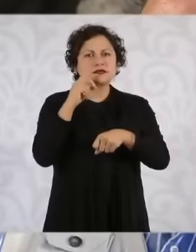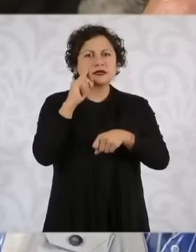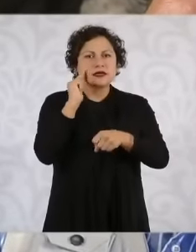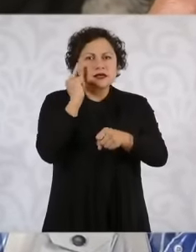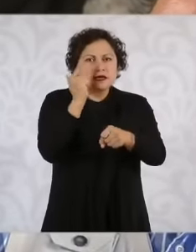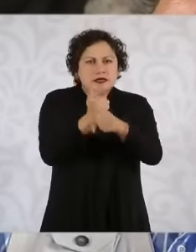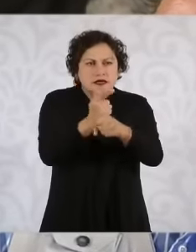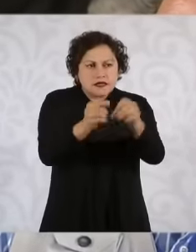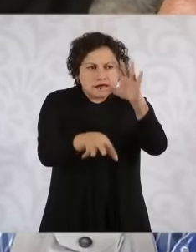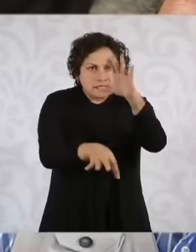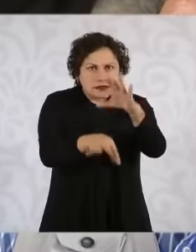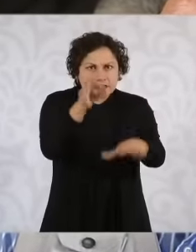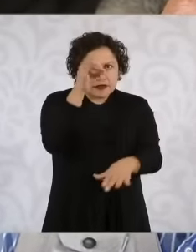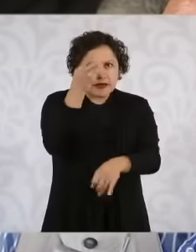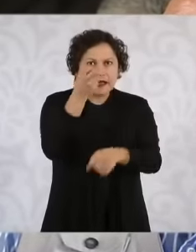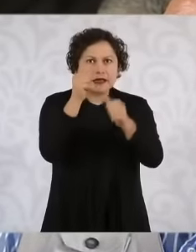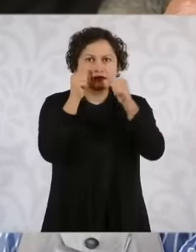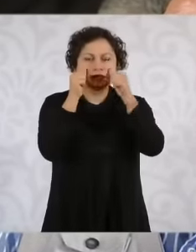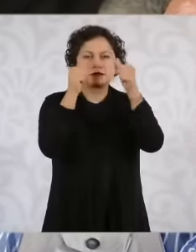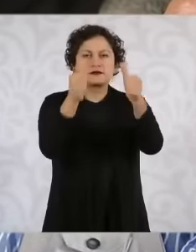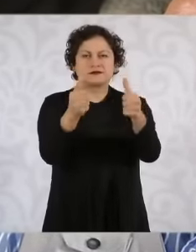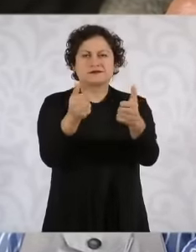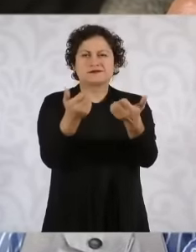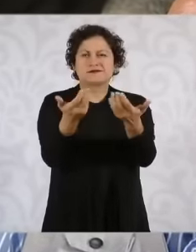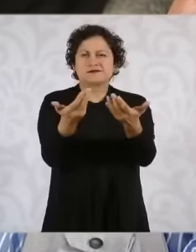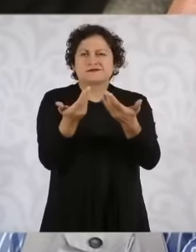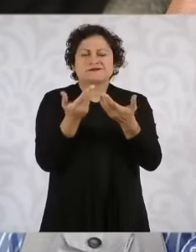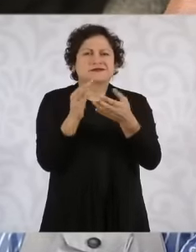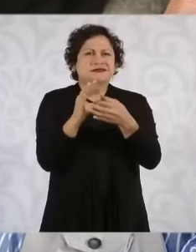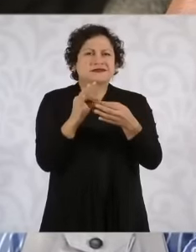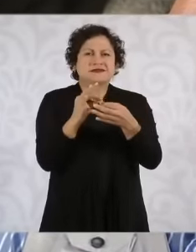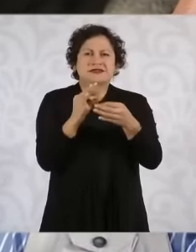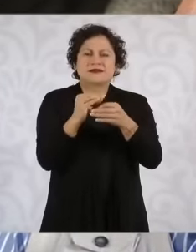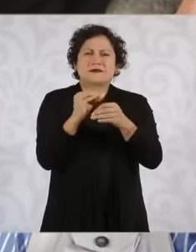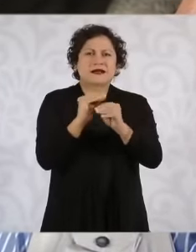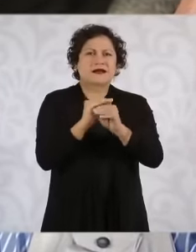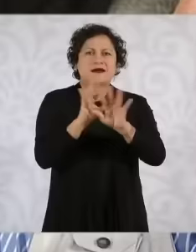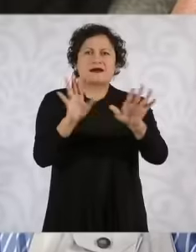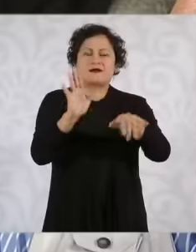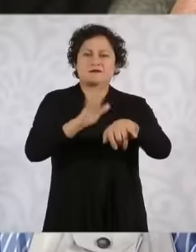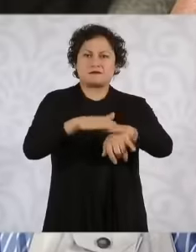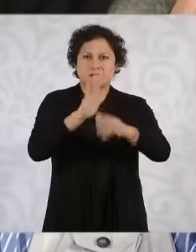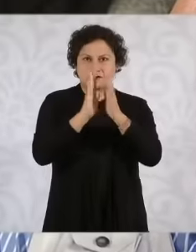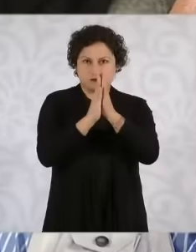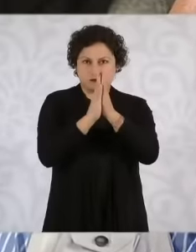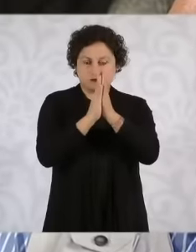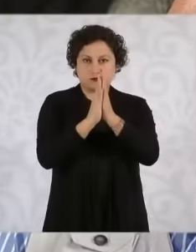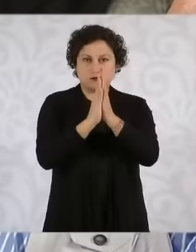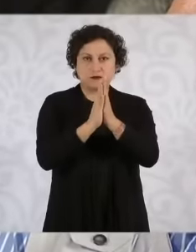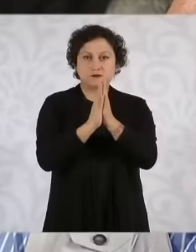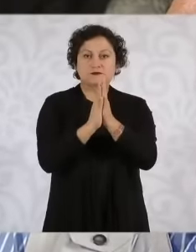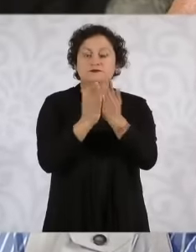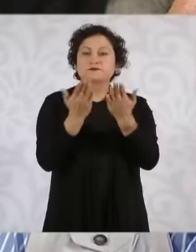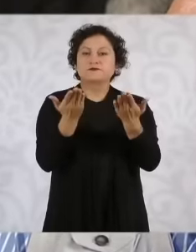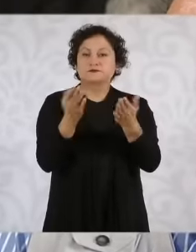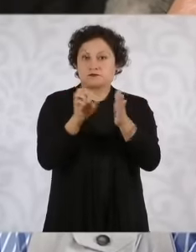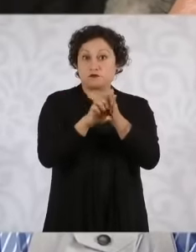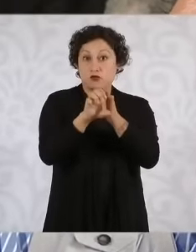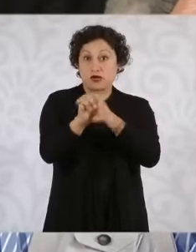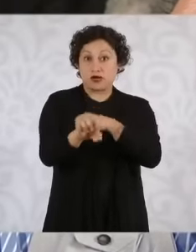what would it be to address the causes and especially if, for example, impunity is considered